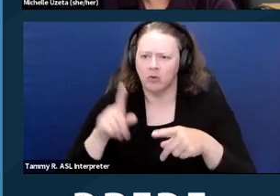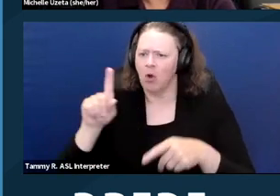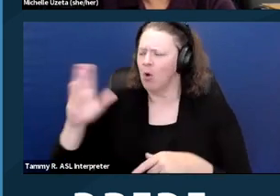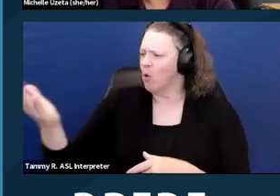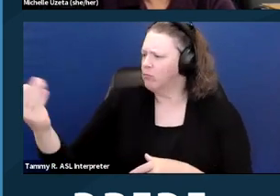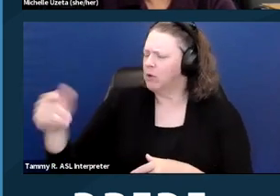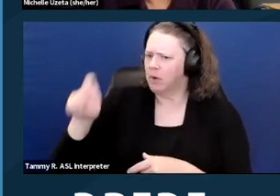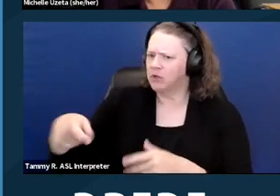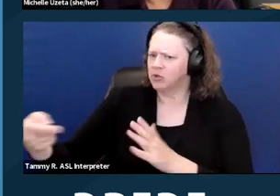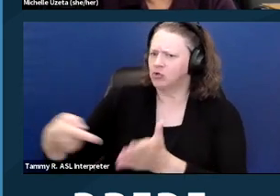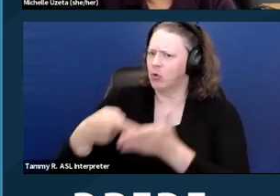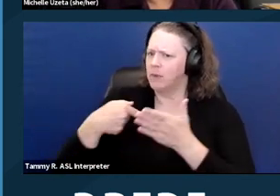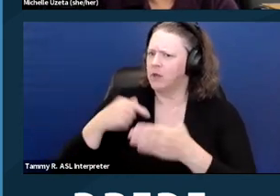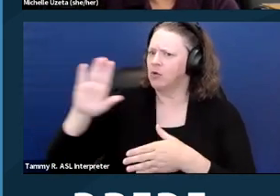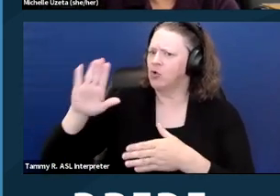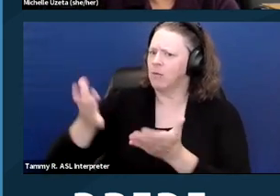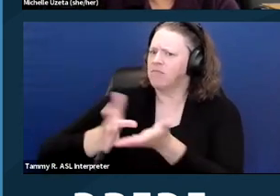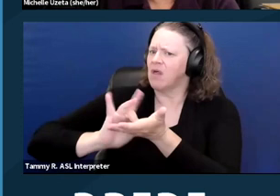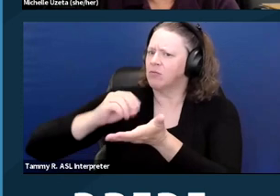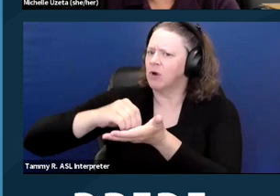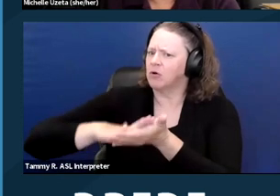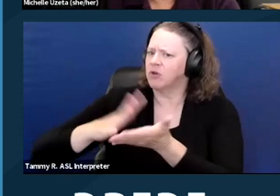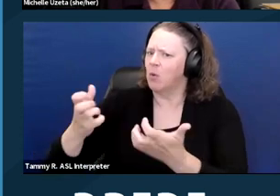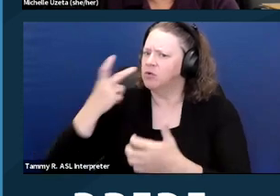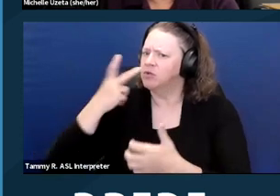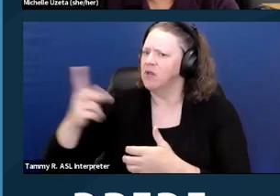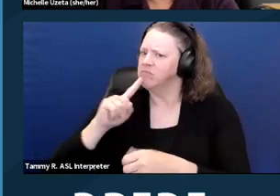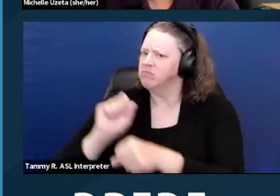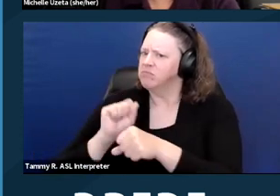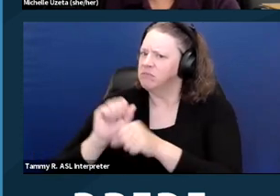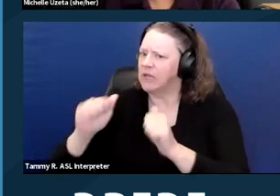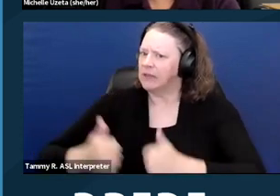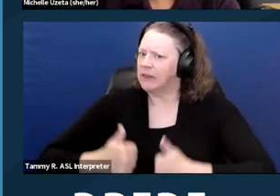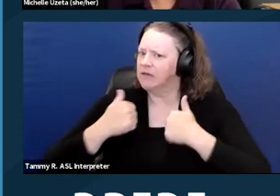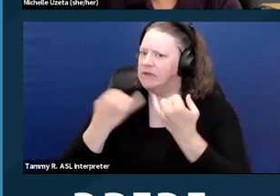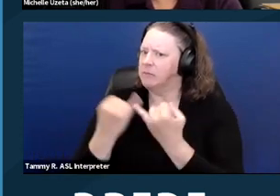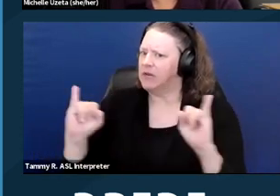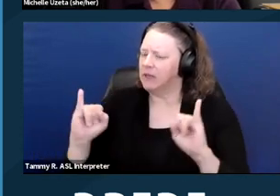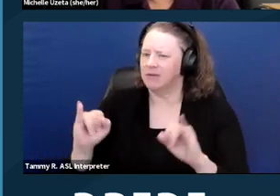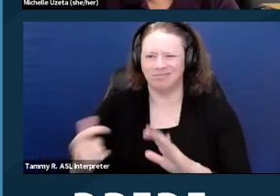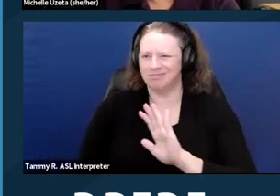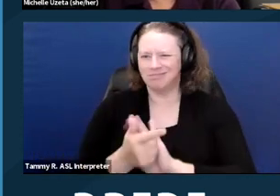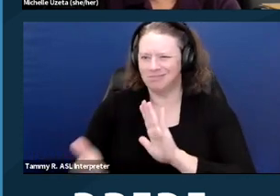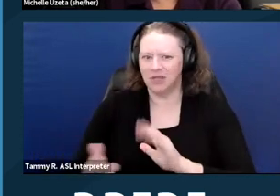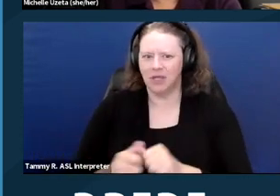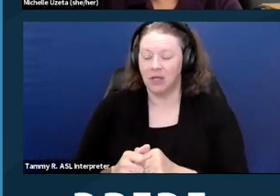that they can live independently. That would be prohibited. Requiring somebody with a disability